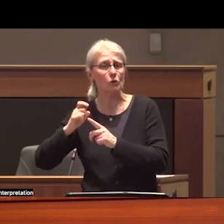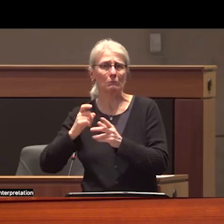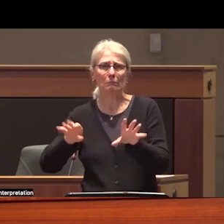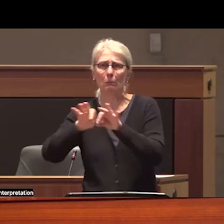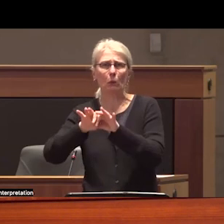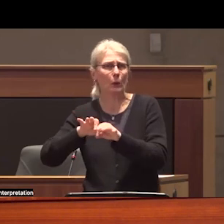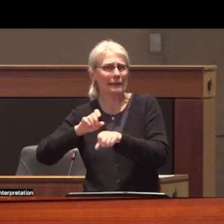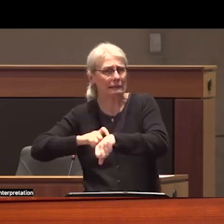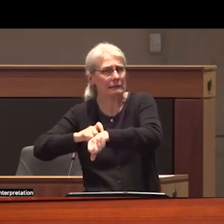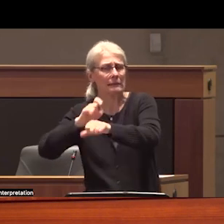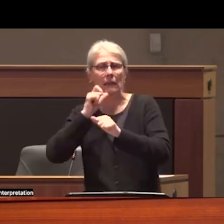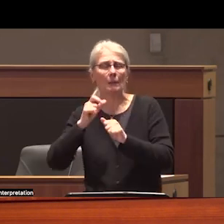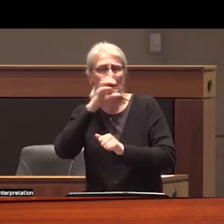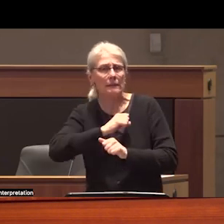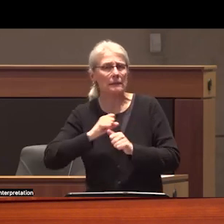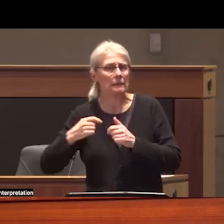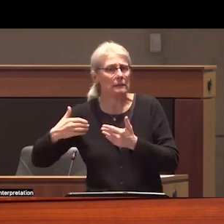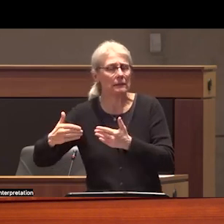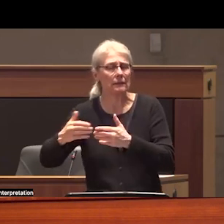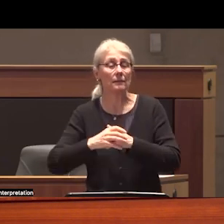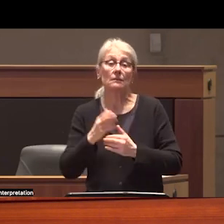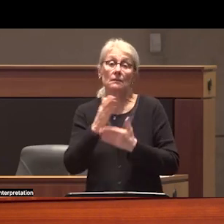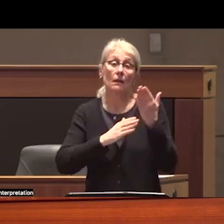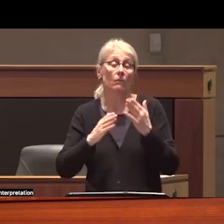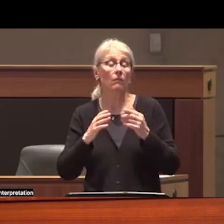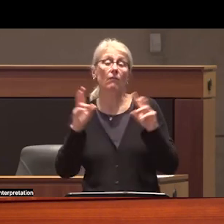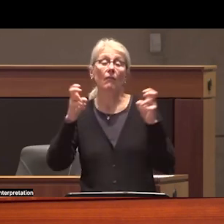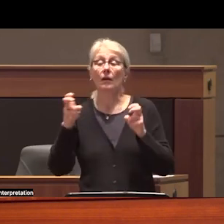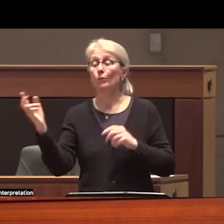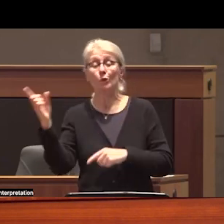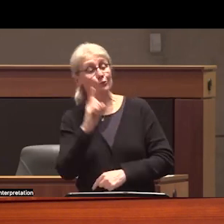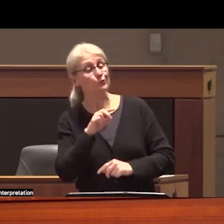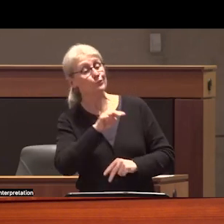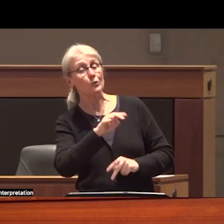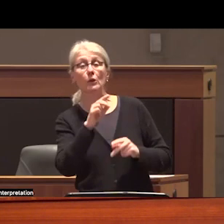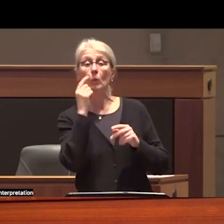intensive some people are only offered witnessed ingestion meaning that a pharmacist or prescriber